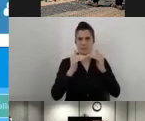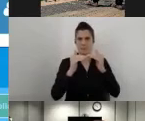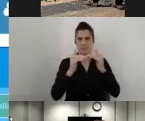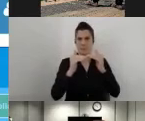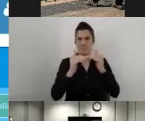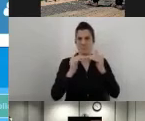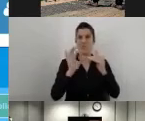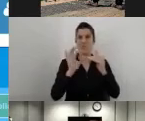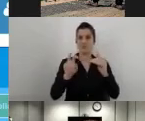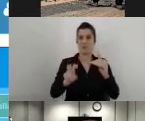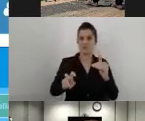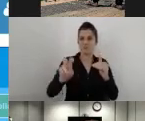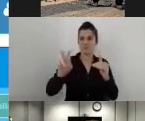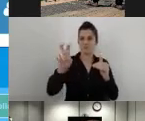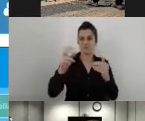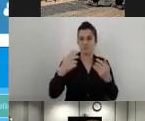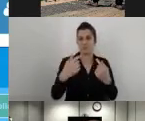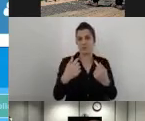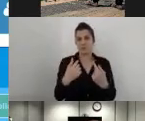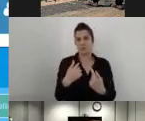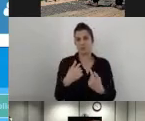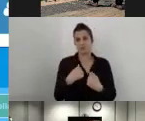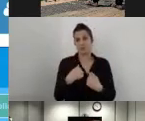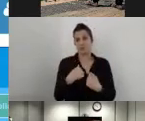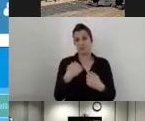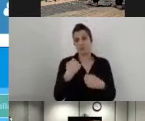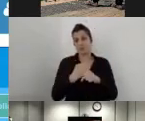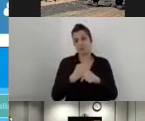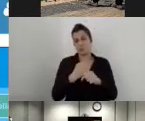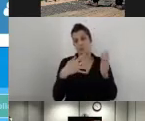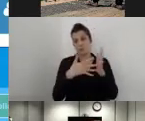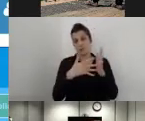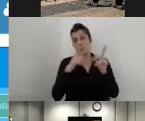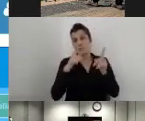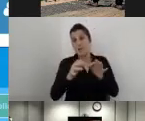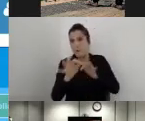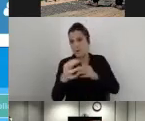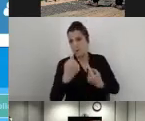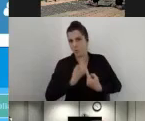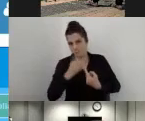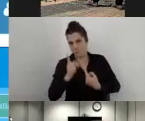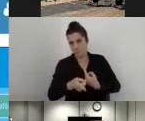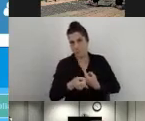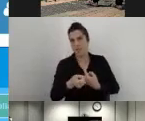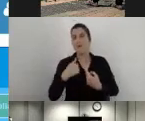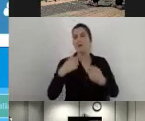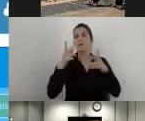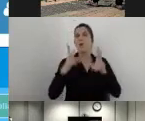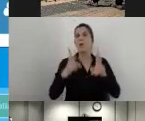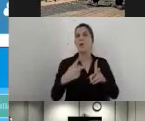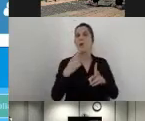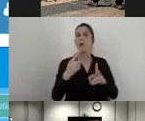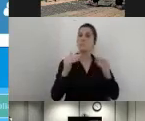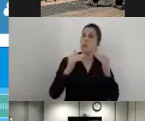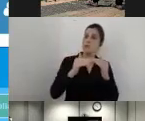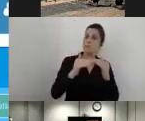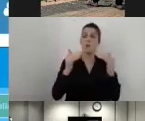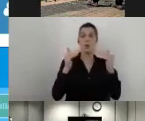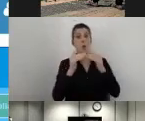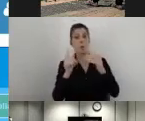which I, as a surveyor in the field, I should measure and I can say if it is compliant to what is required or not compliant.